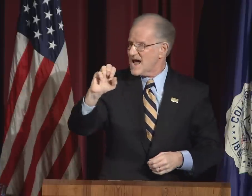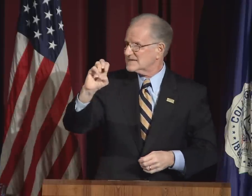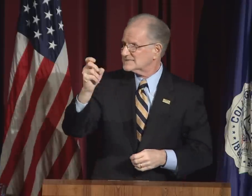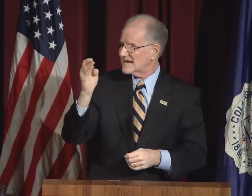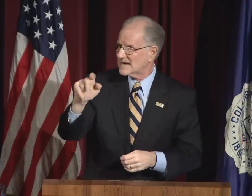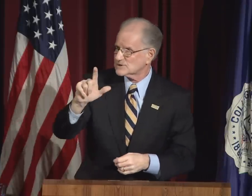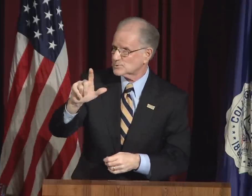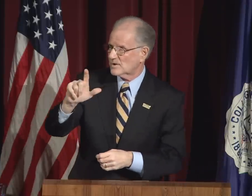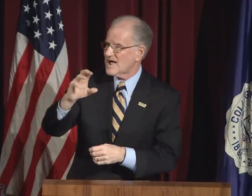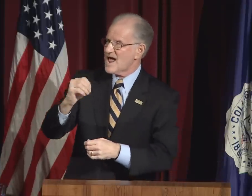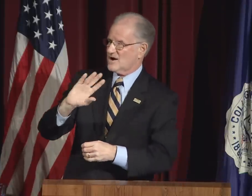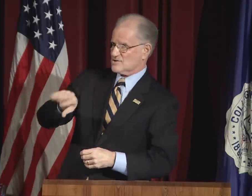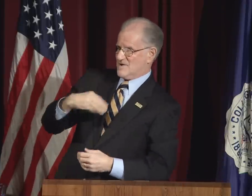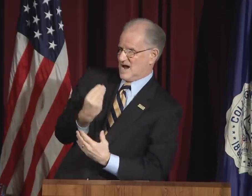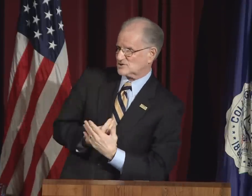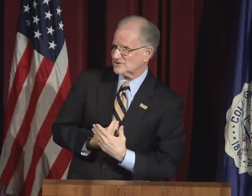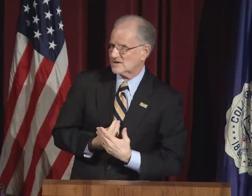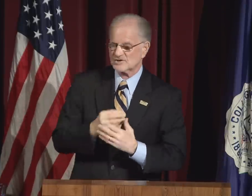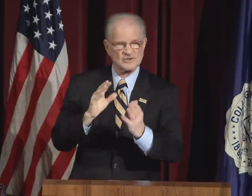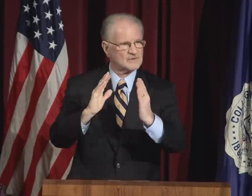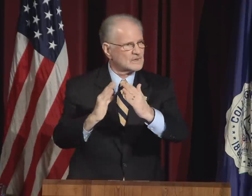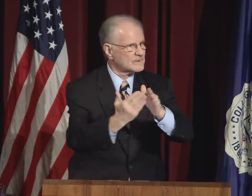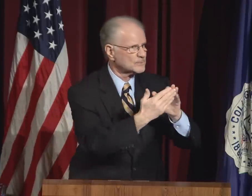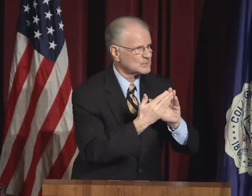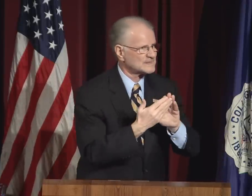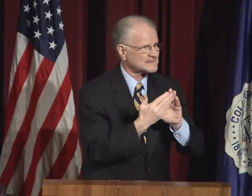National attention is focused on the lesbian,